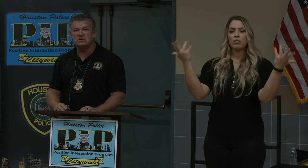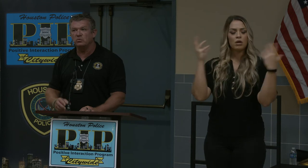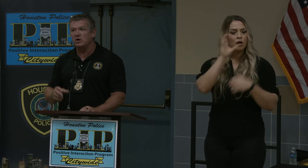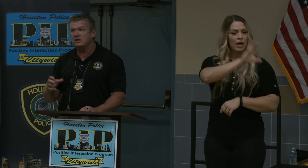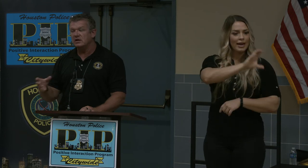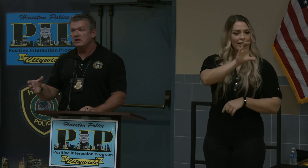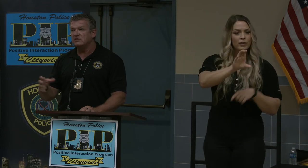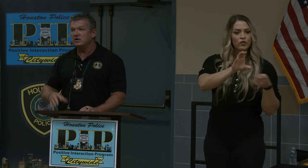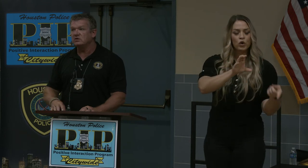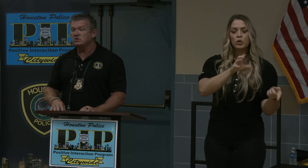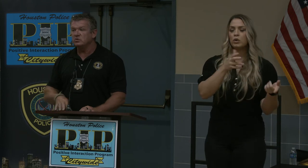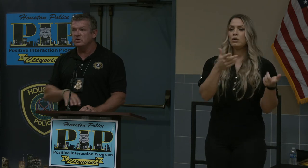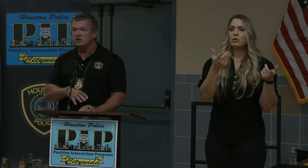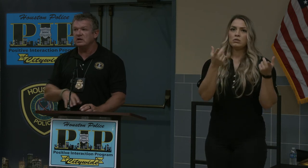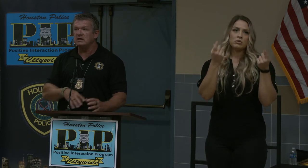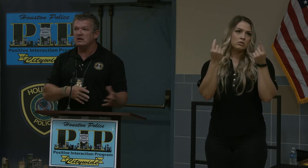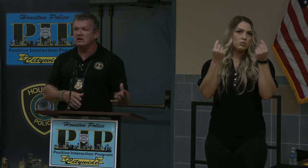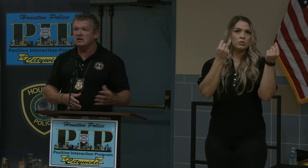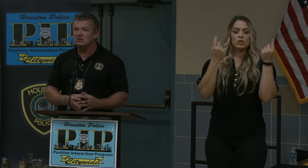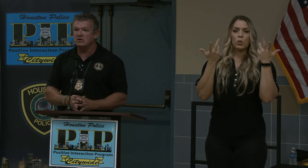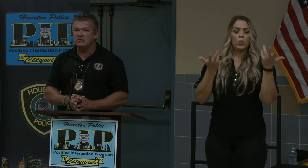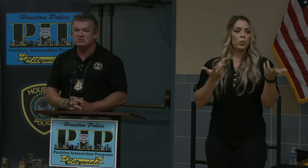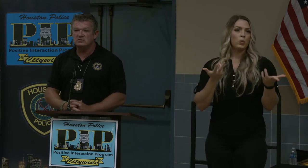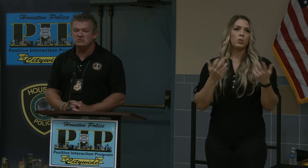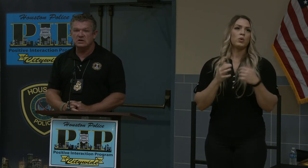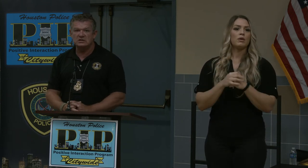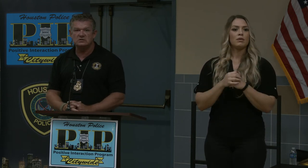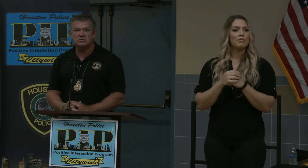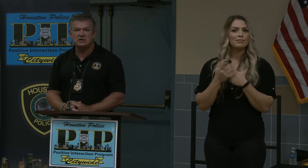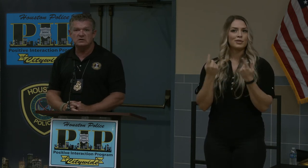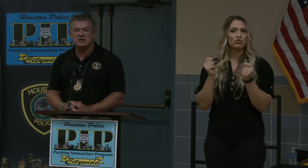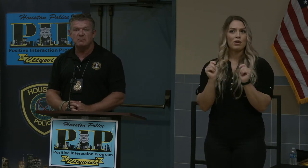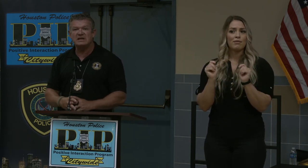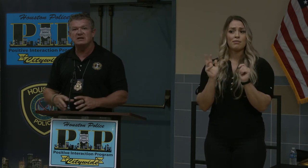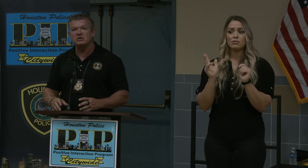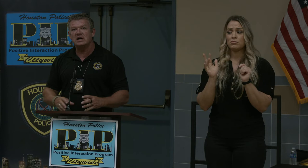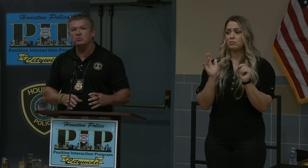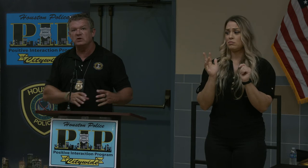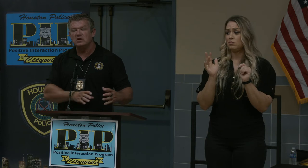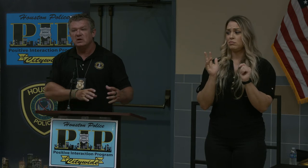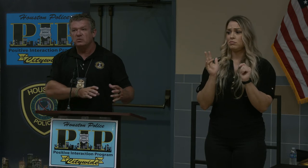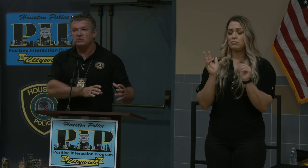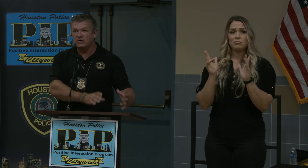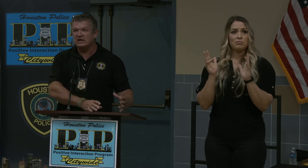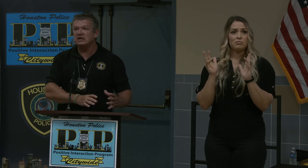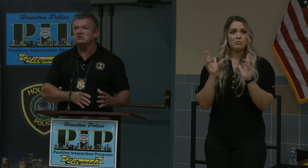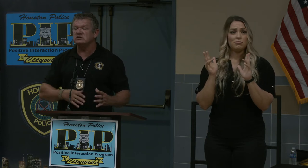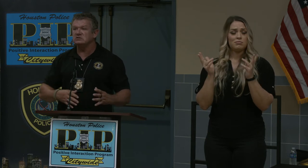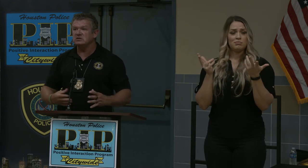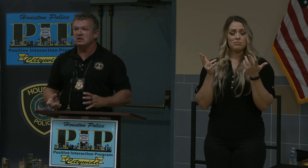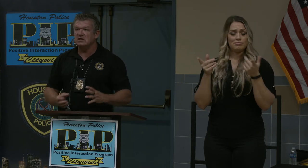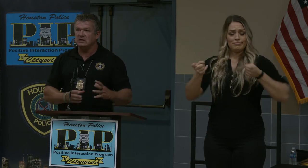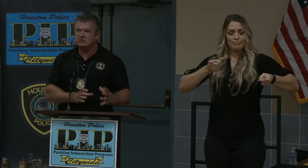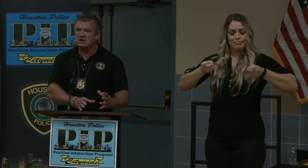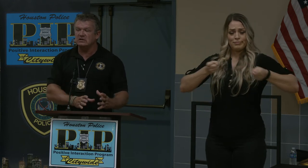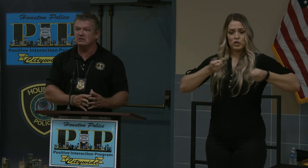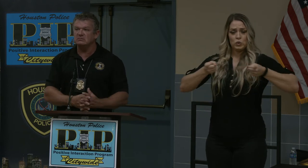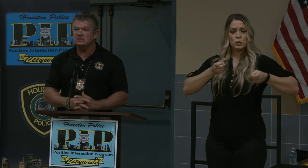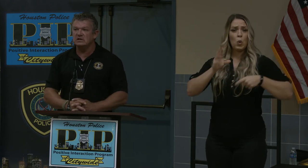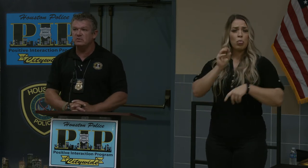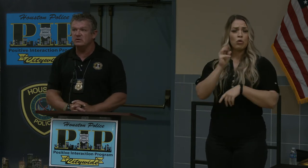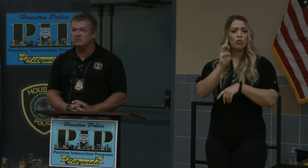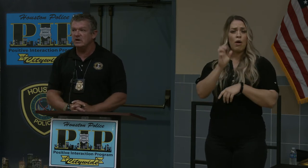and what they are doing and trying to combat the crime with regulations and trying to keep a rein